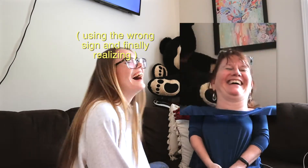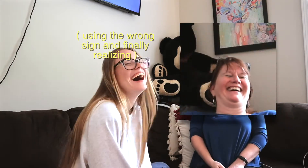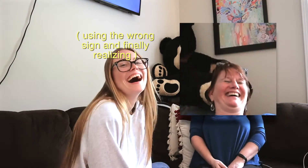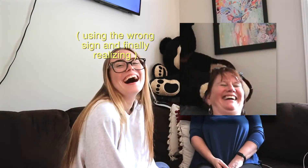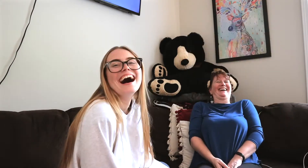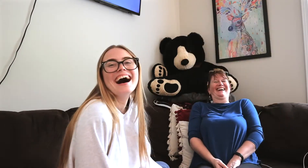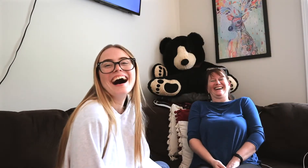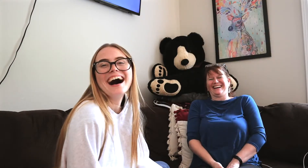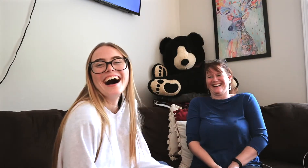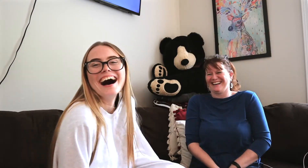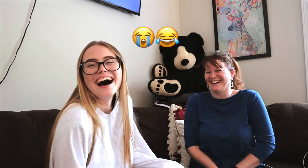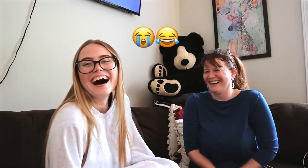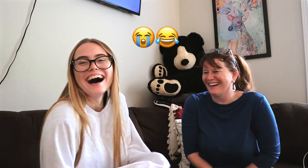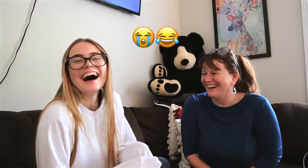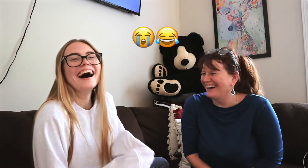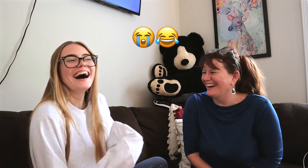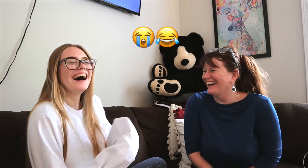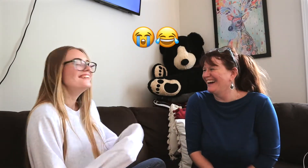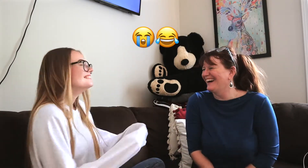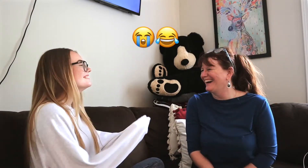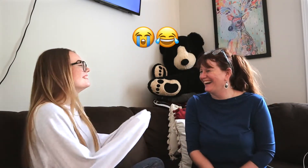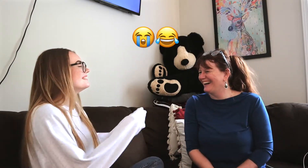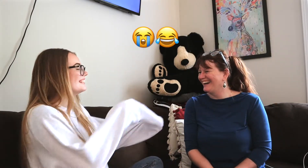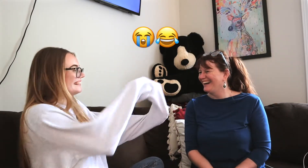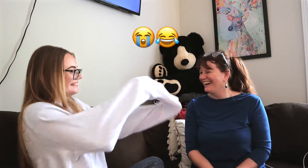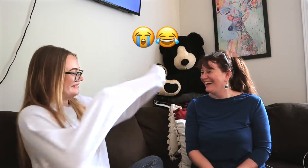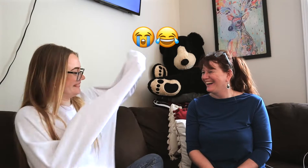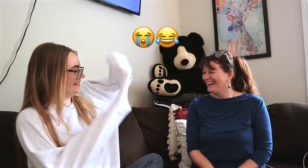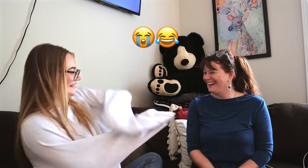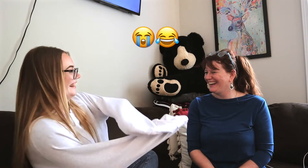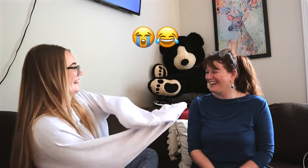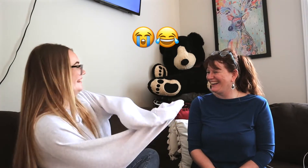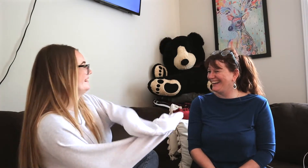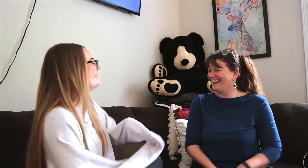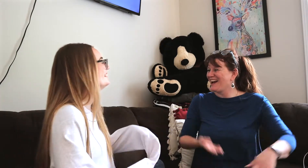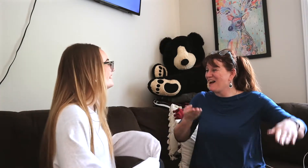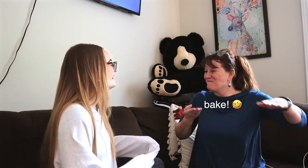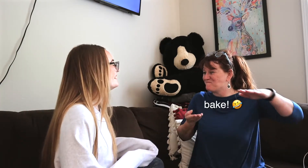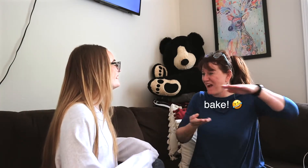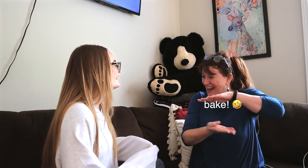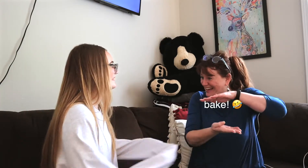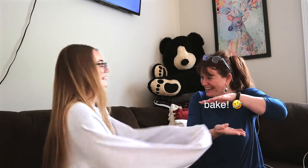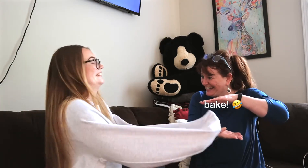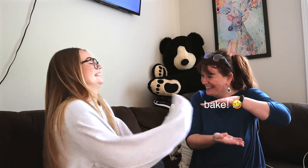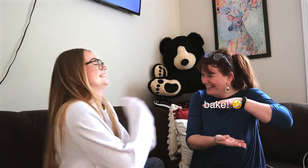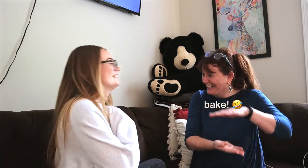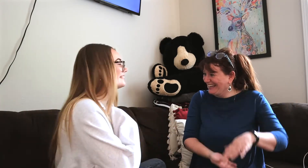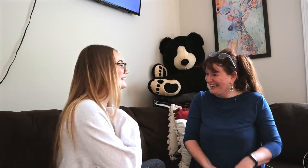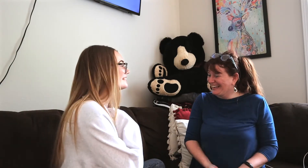*both laughing*